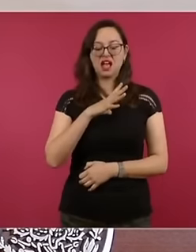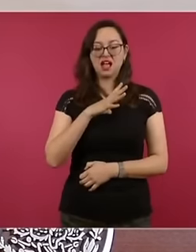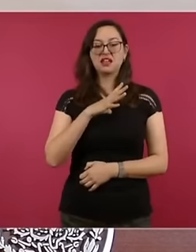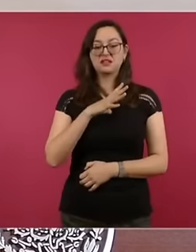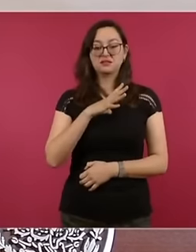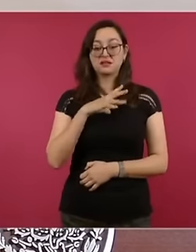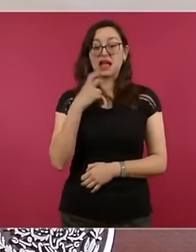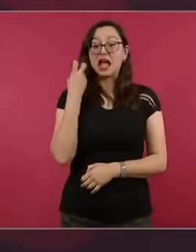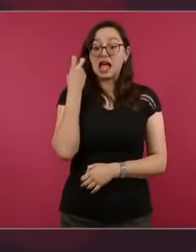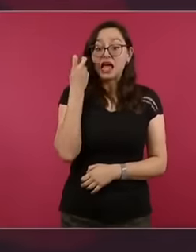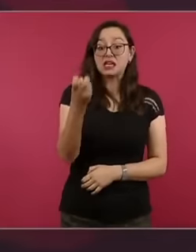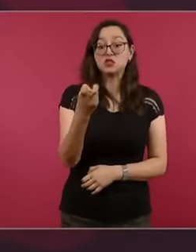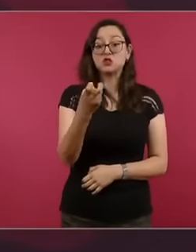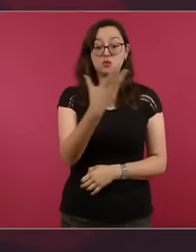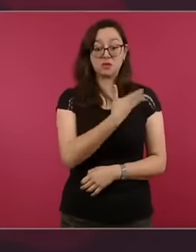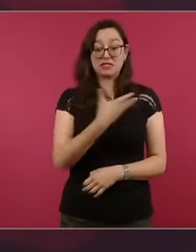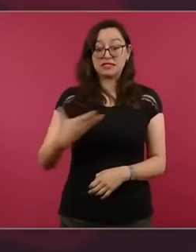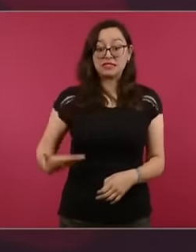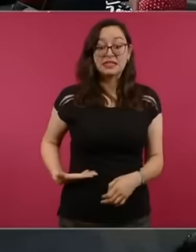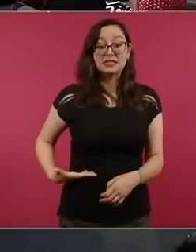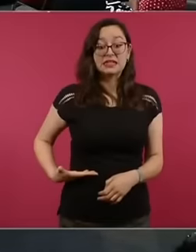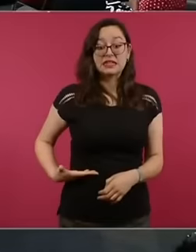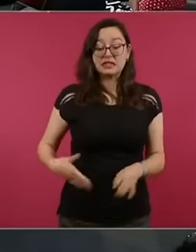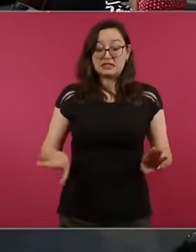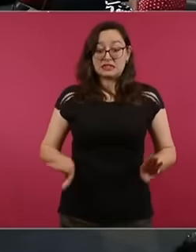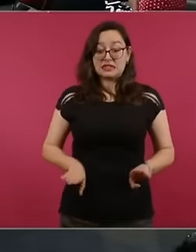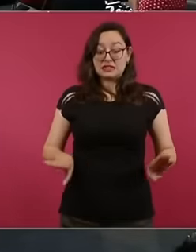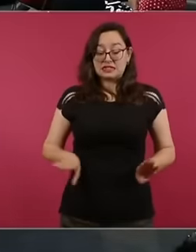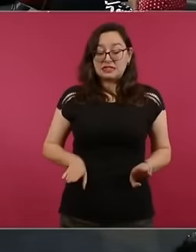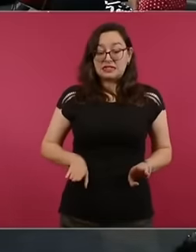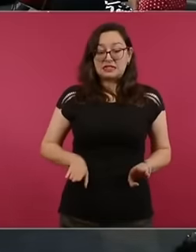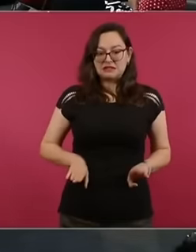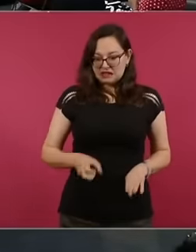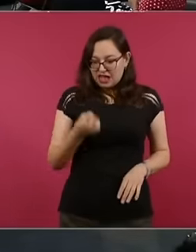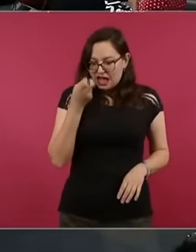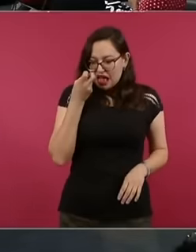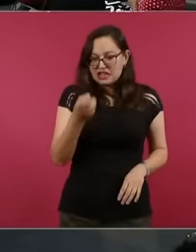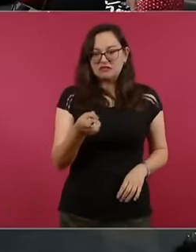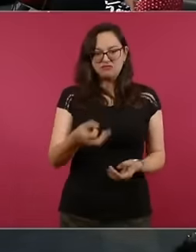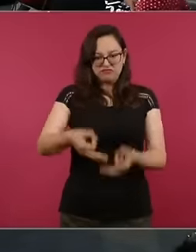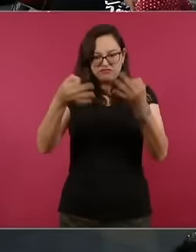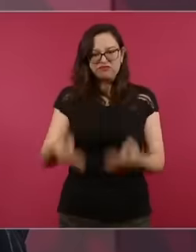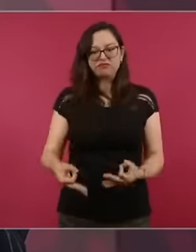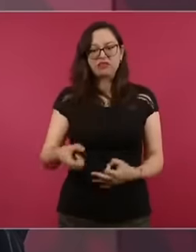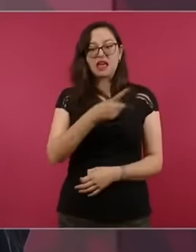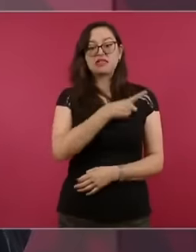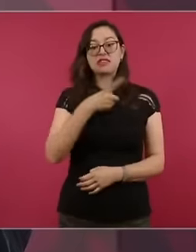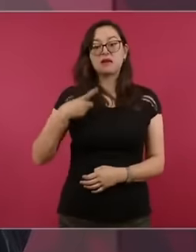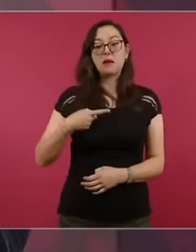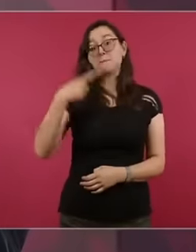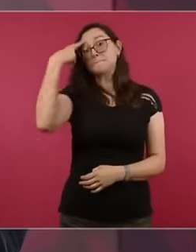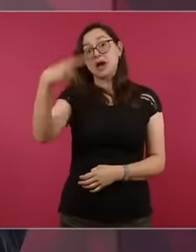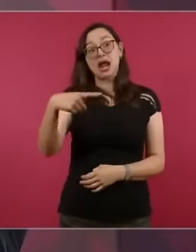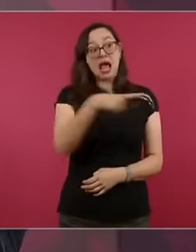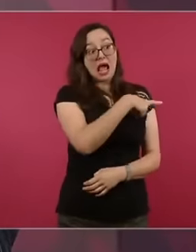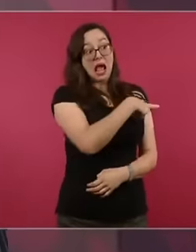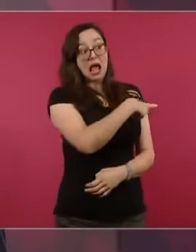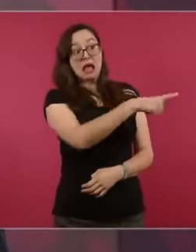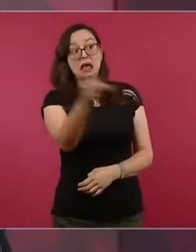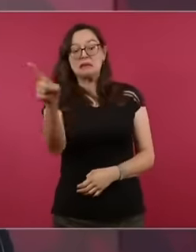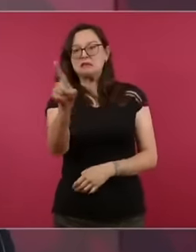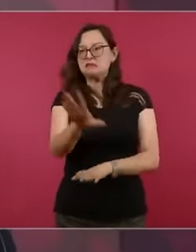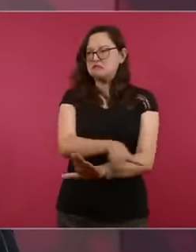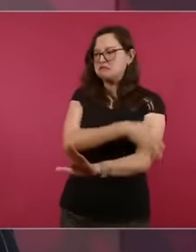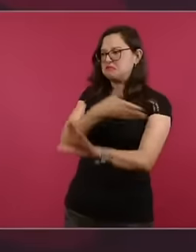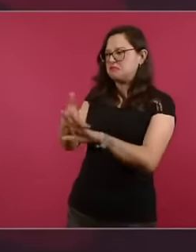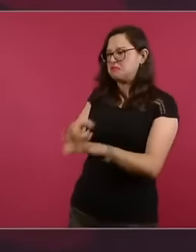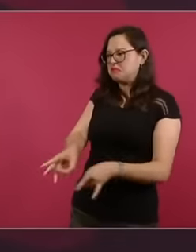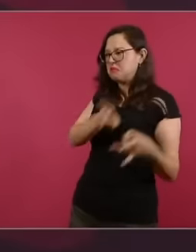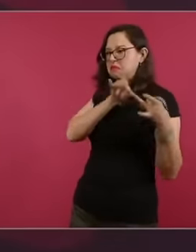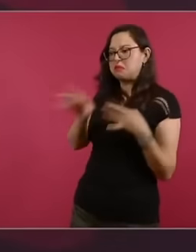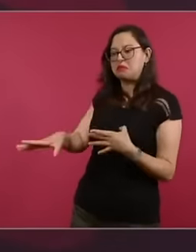no person, not Mexicans, much less foreigners, whether it is the New York Times or whether it